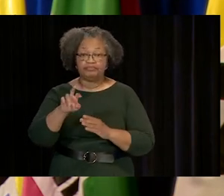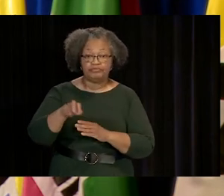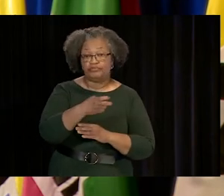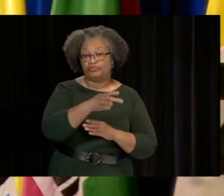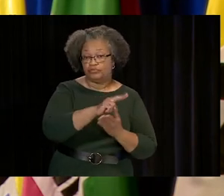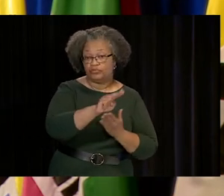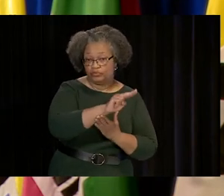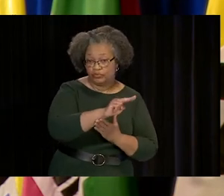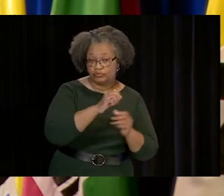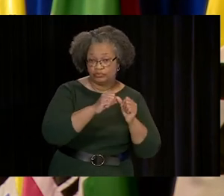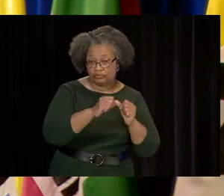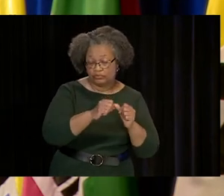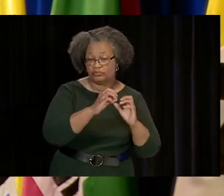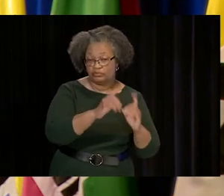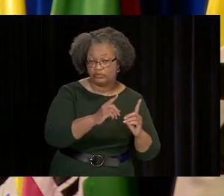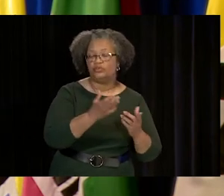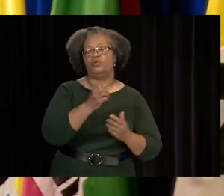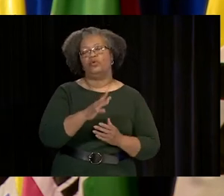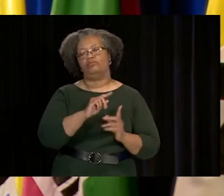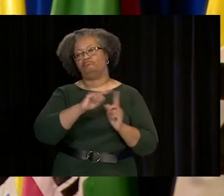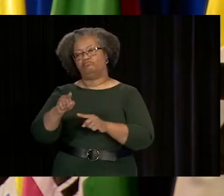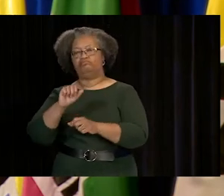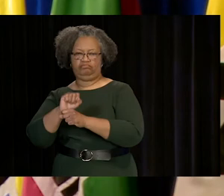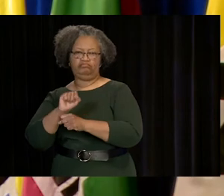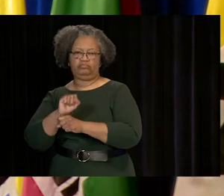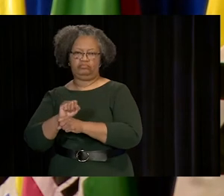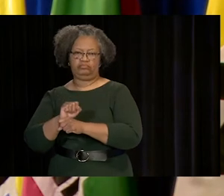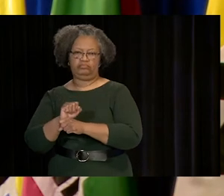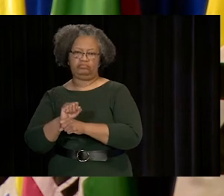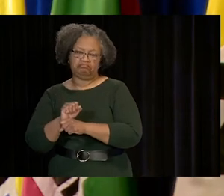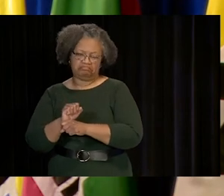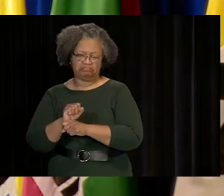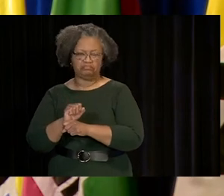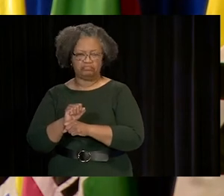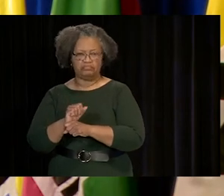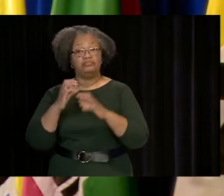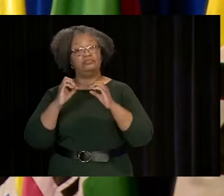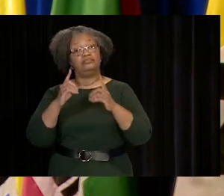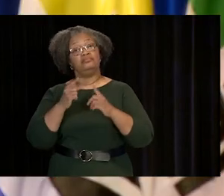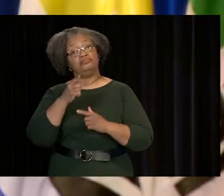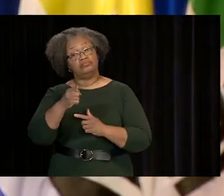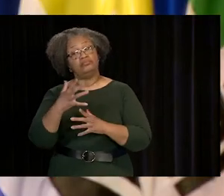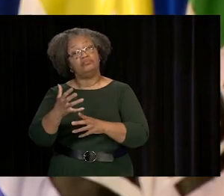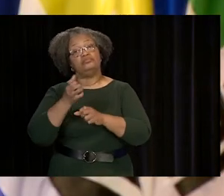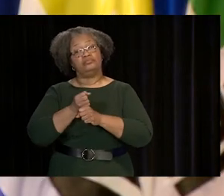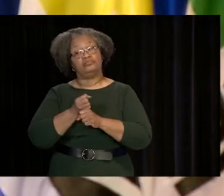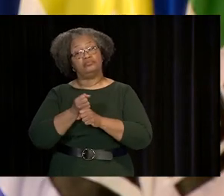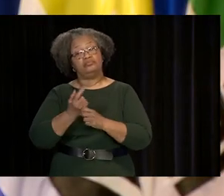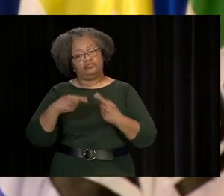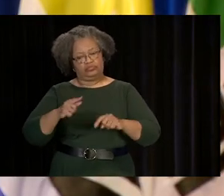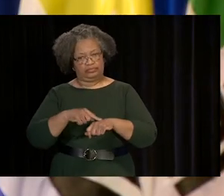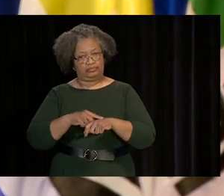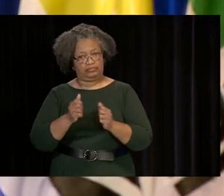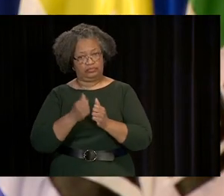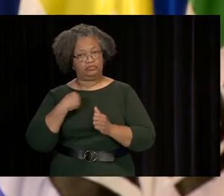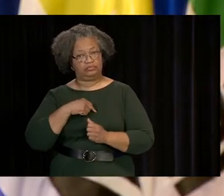TO A UNIVERSITY TO CONTINUE YOUR EDUCATION OR ENTERING THE WORKFORCE. THE EDUCATION THAT YOU RECEIVED IN YOUR TIME